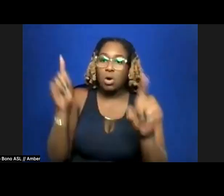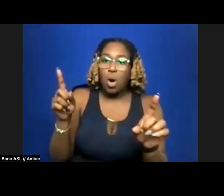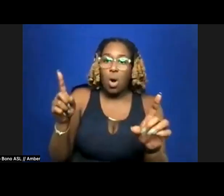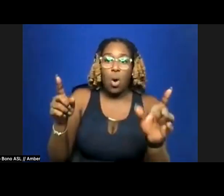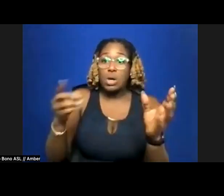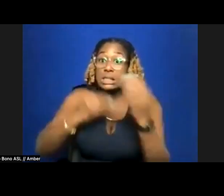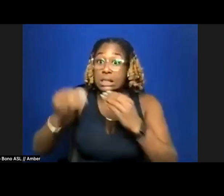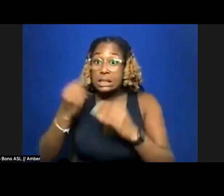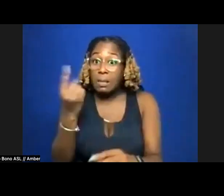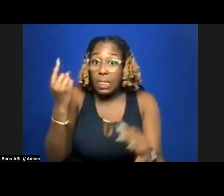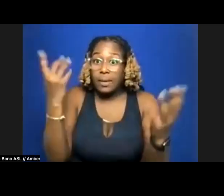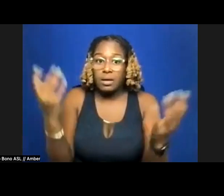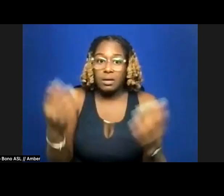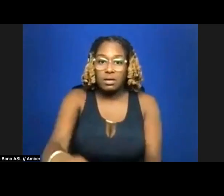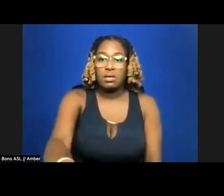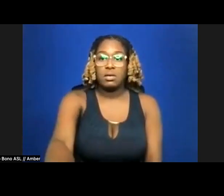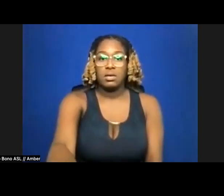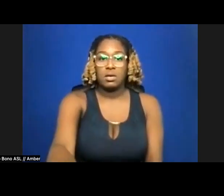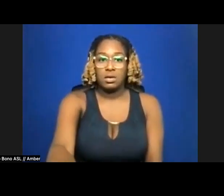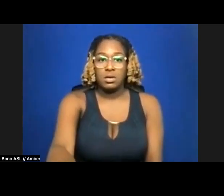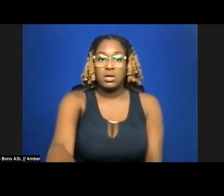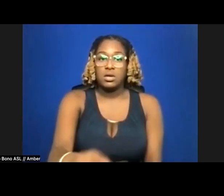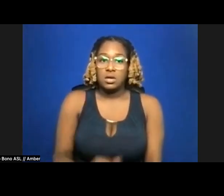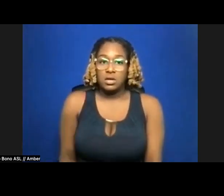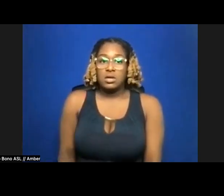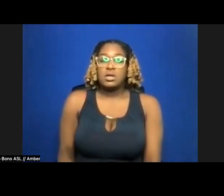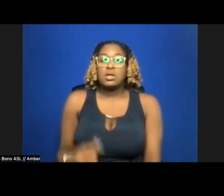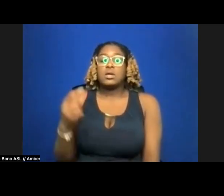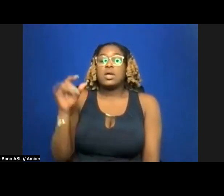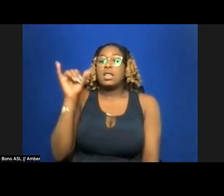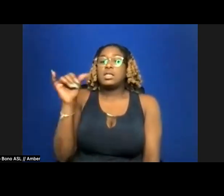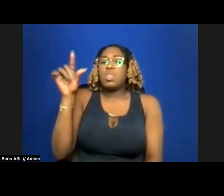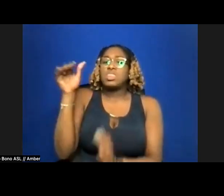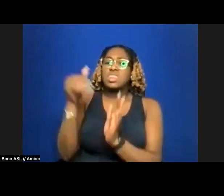the landscape of your childhood: its thousand red umbrellas—